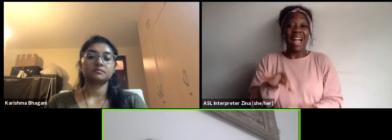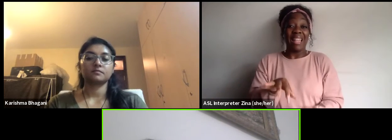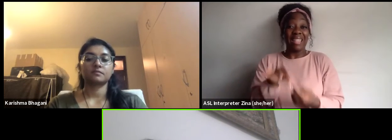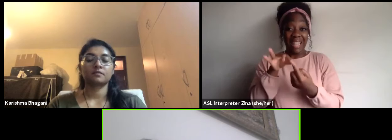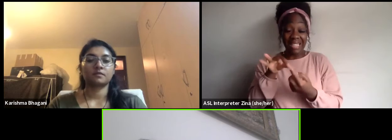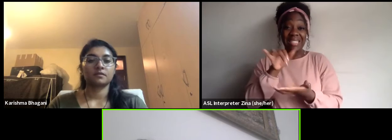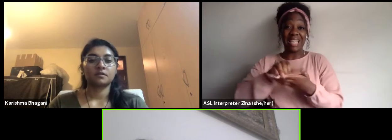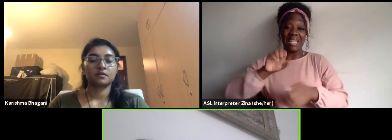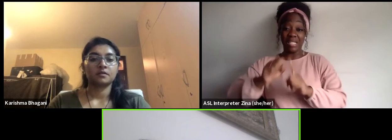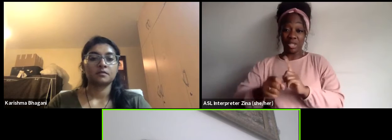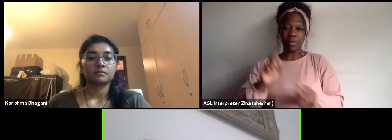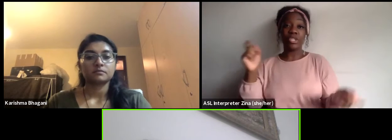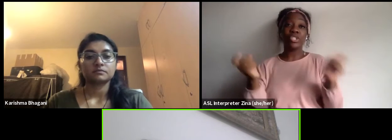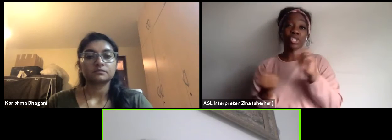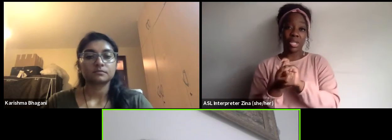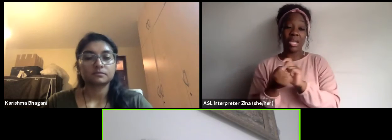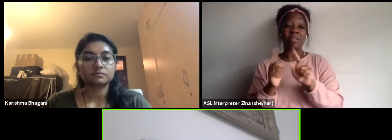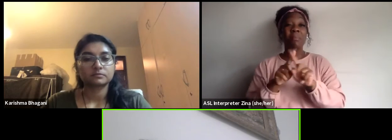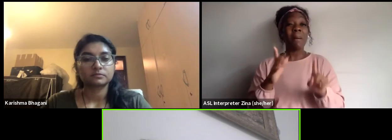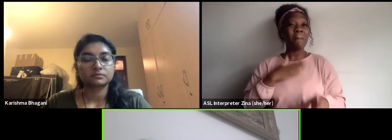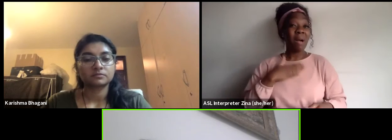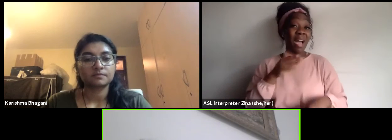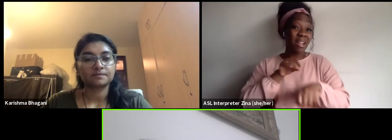the IP of course in our countries in the continent